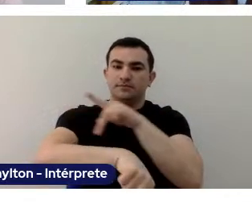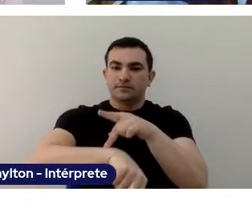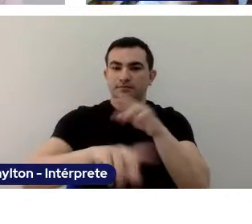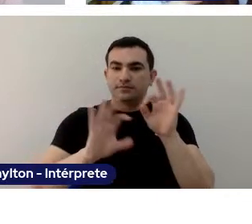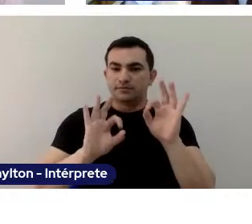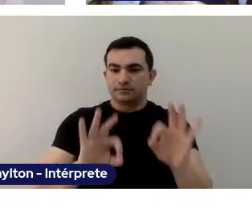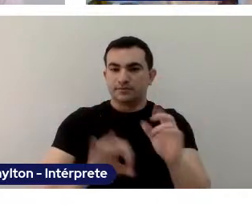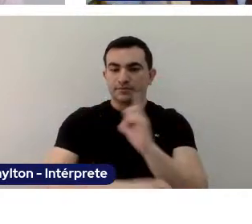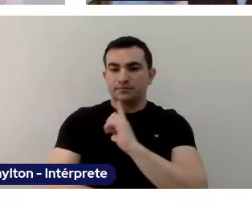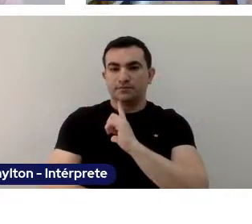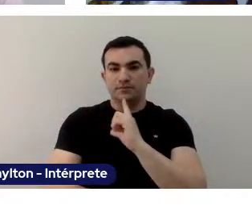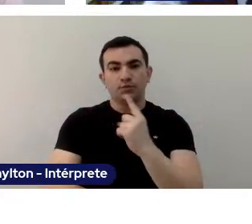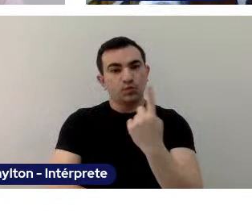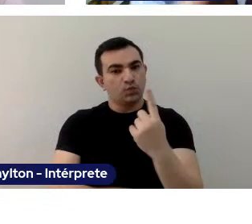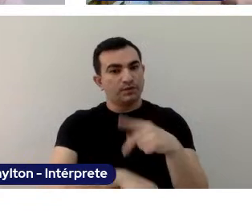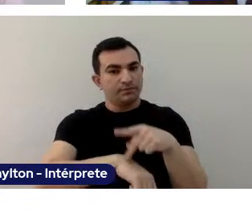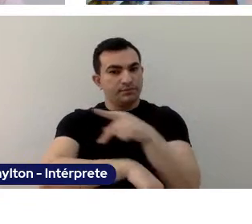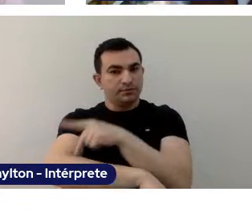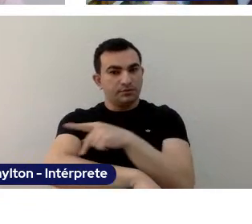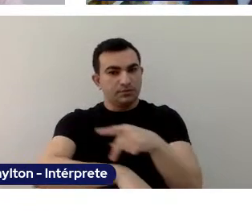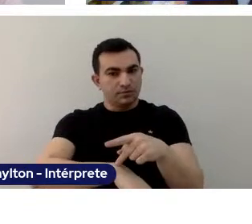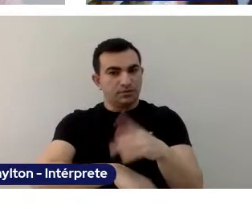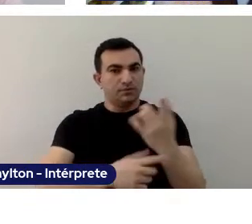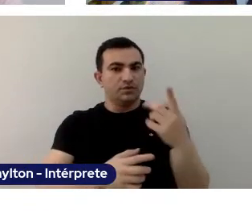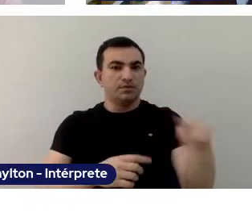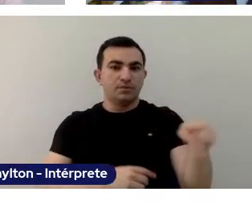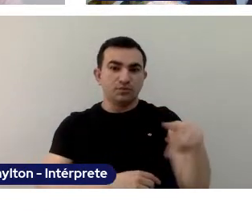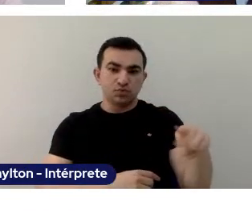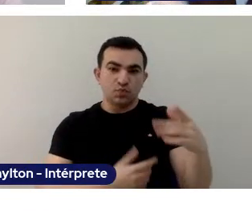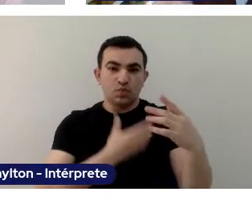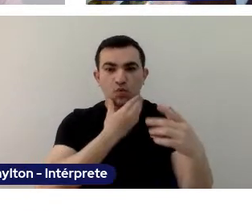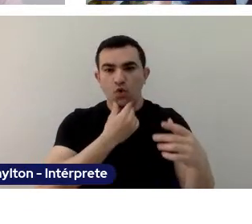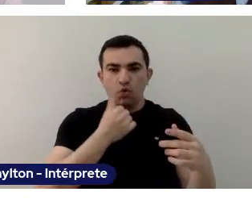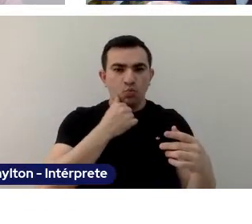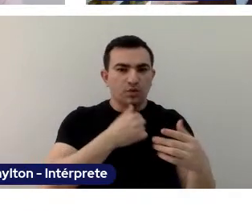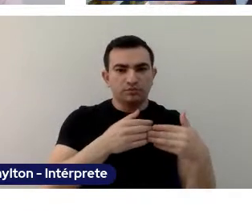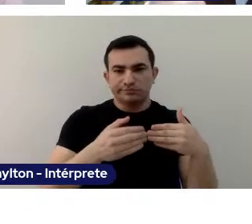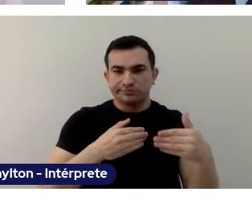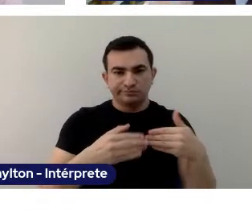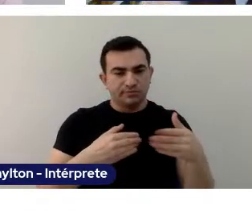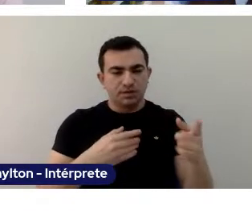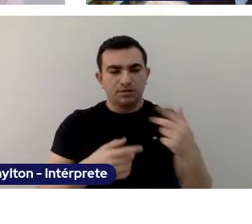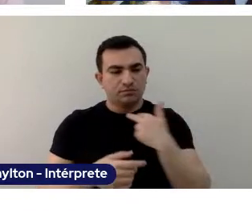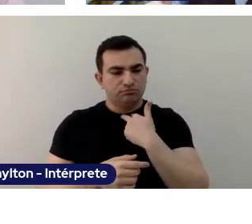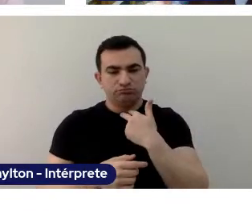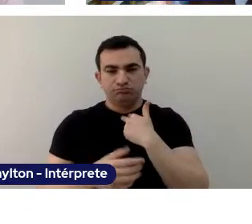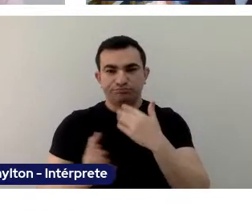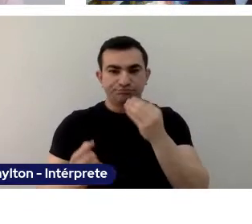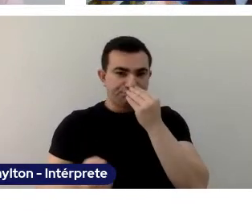No pedagogycal line, no teacher or professor, can ignore human diversity.